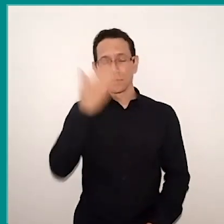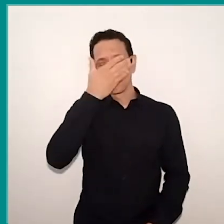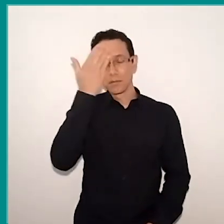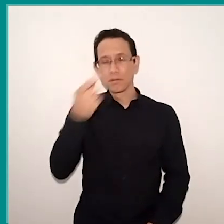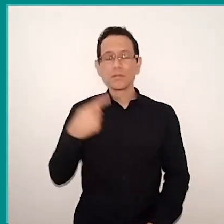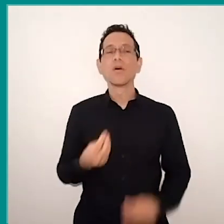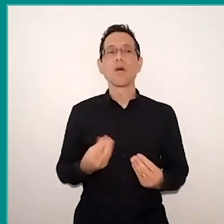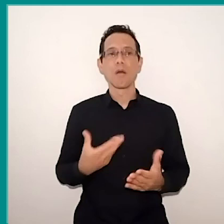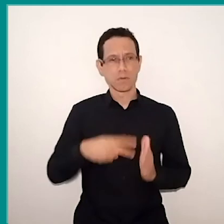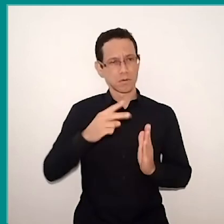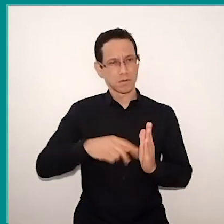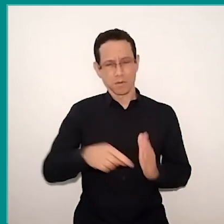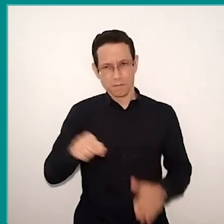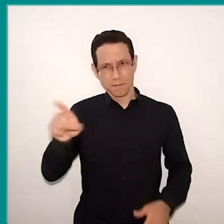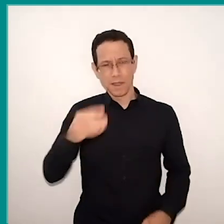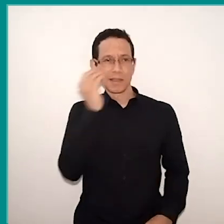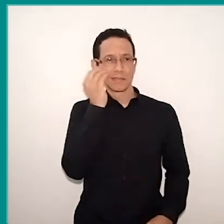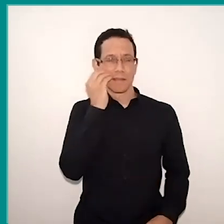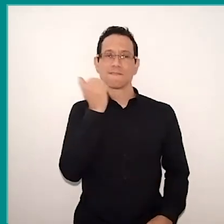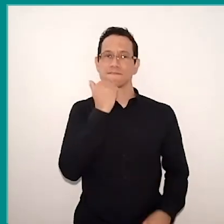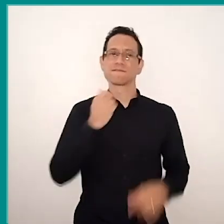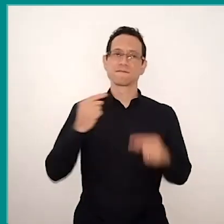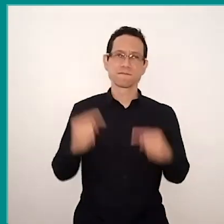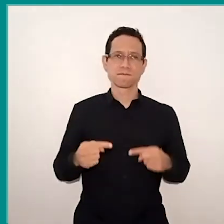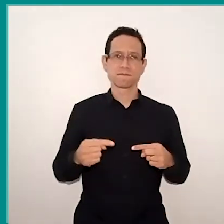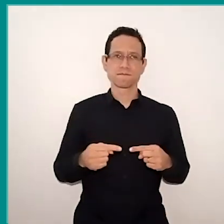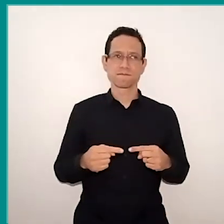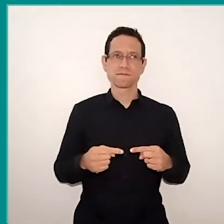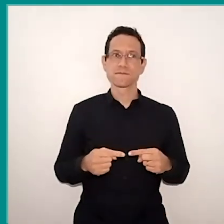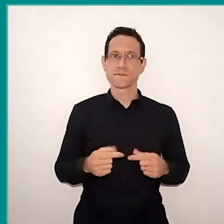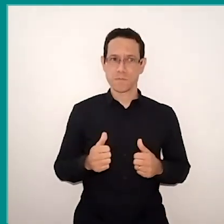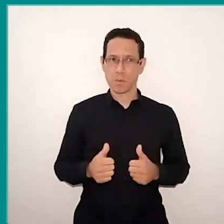And then the challenge was this. I wouldn't be the final reader. My student knew he would read,